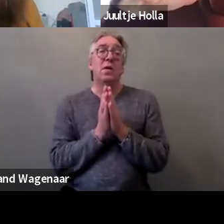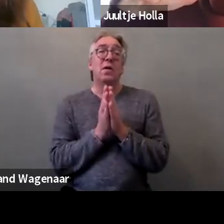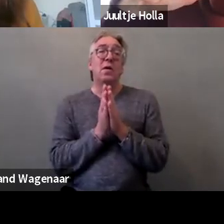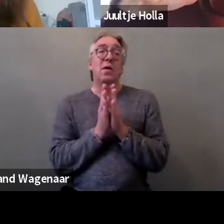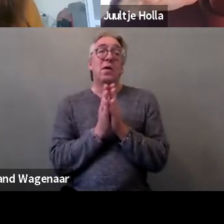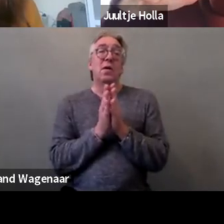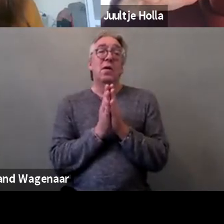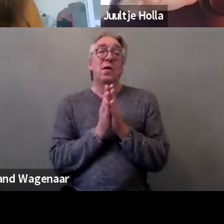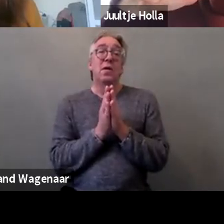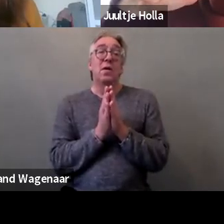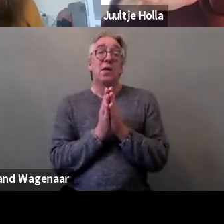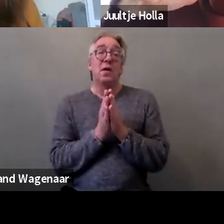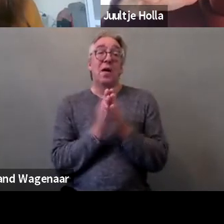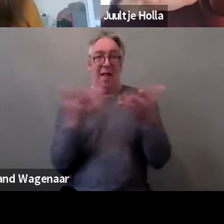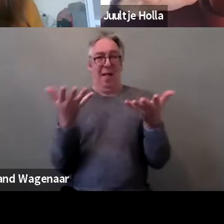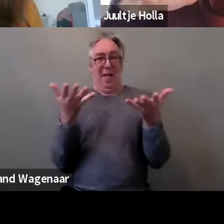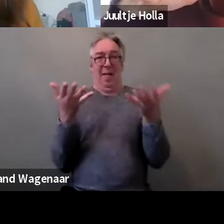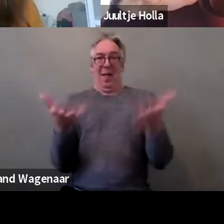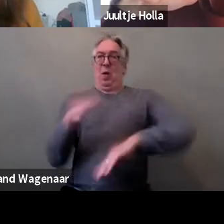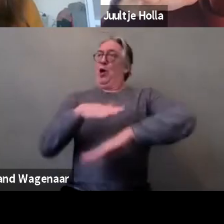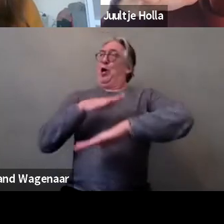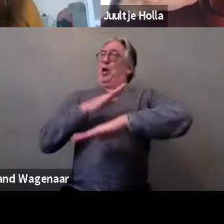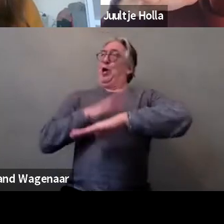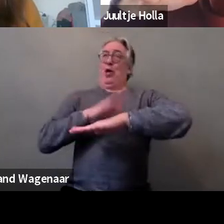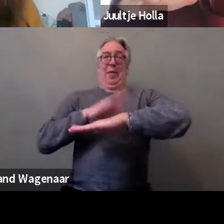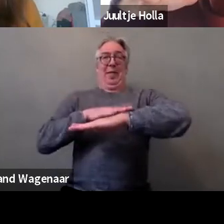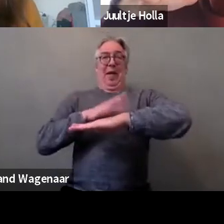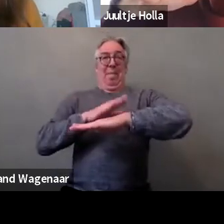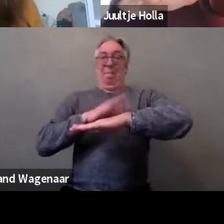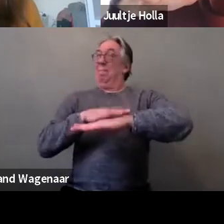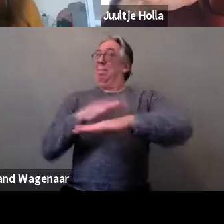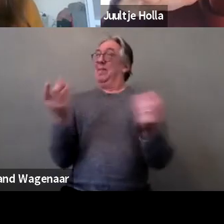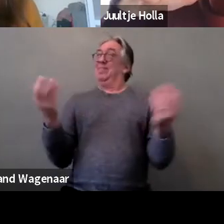that is hitting all of us where there is a lot of...